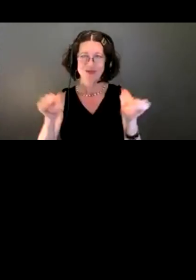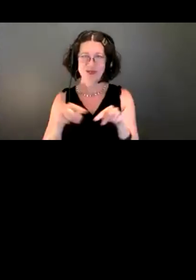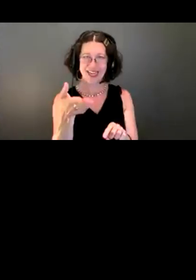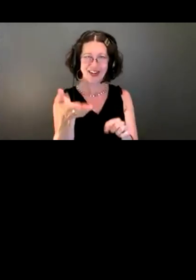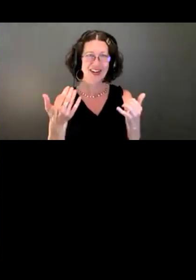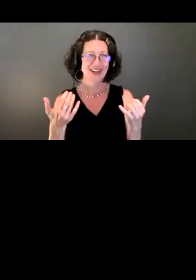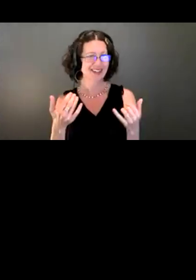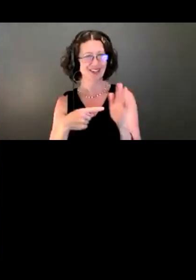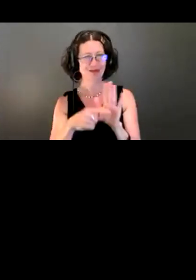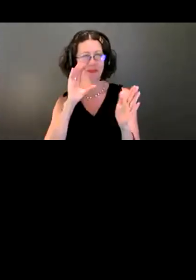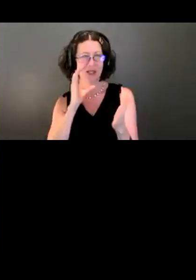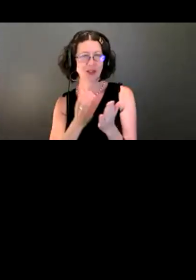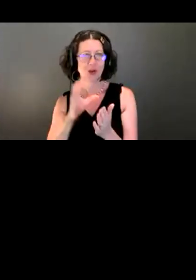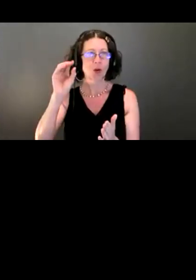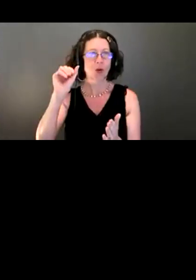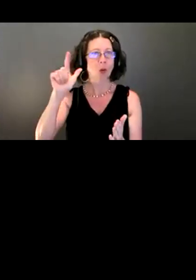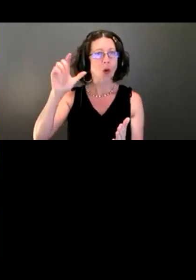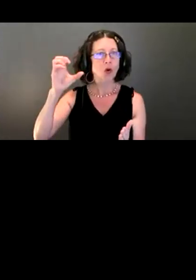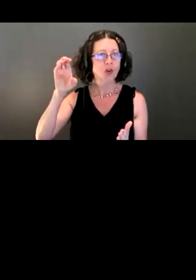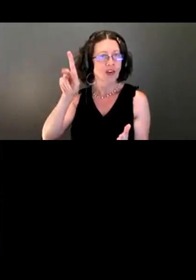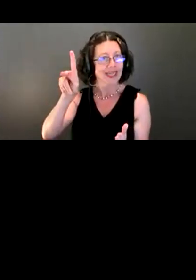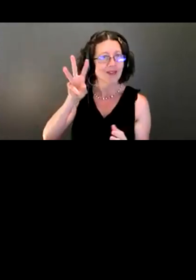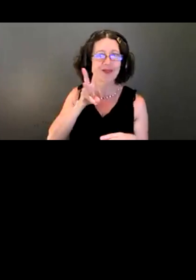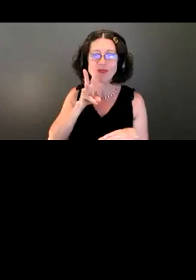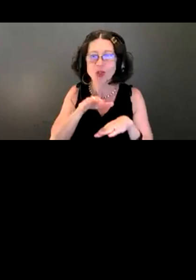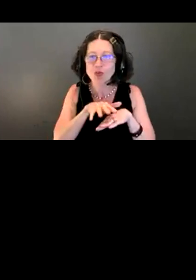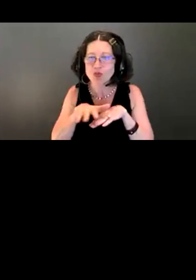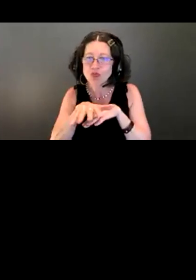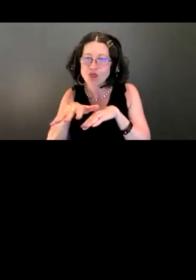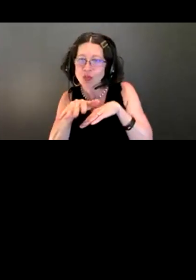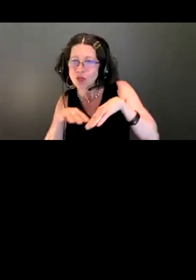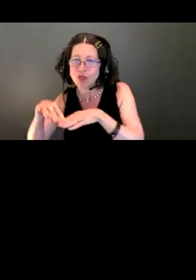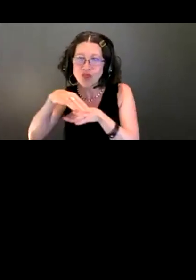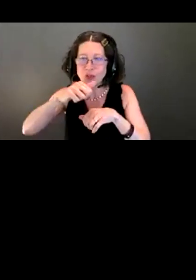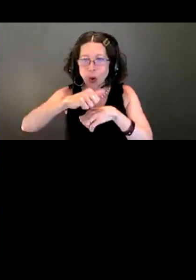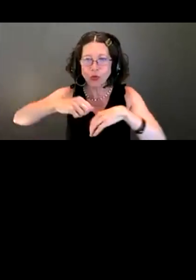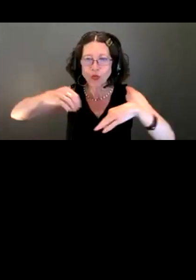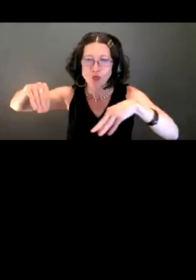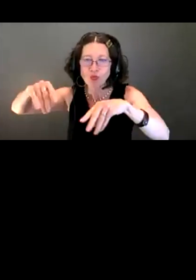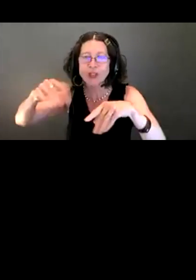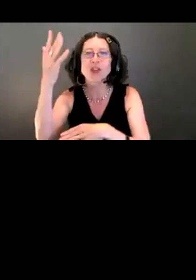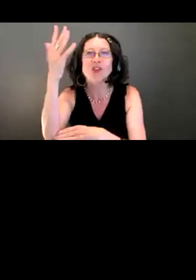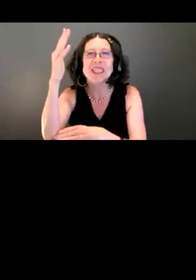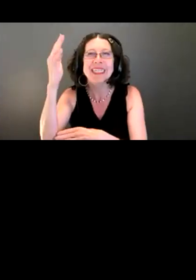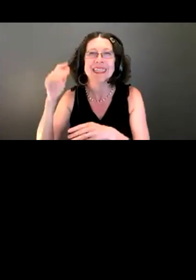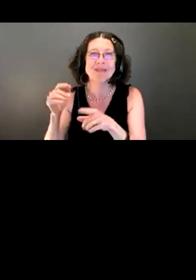bed of stones in between trees at the Red Cedar Trailhead.